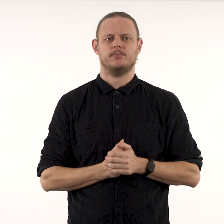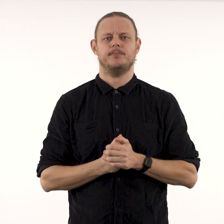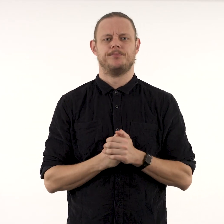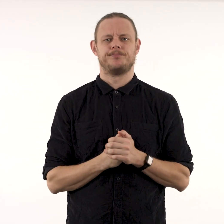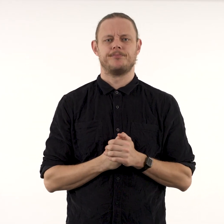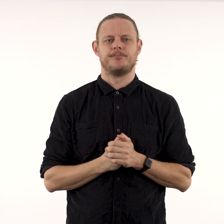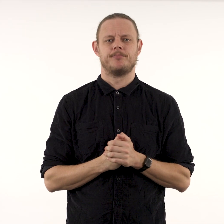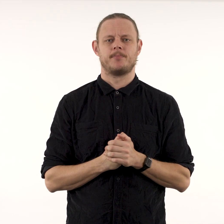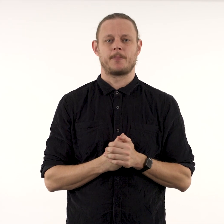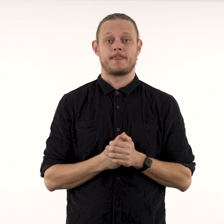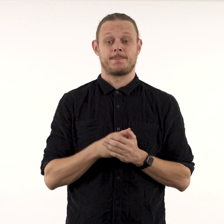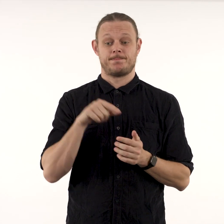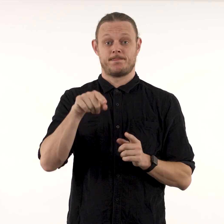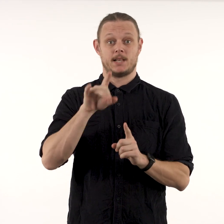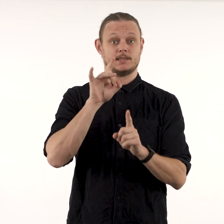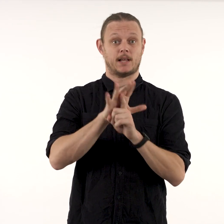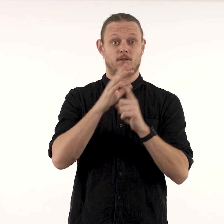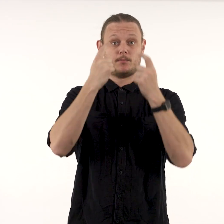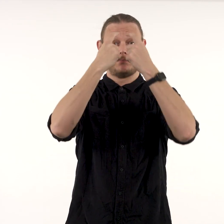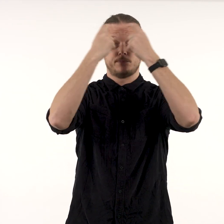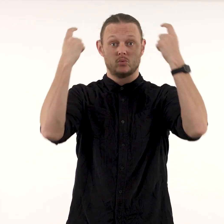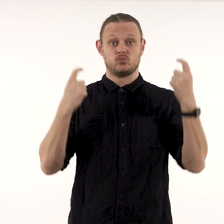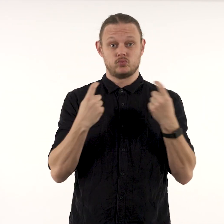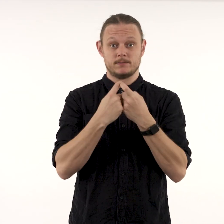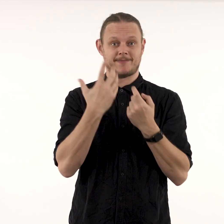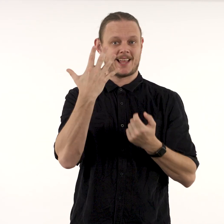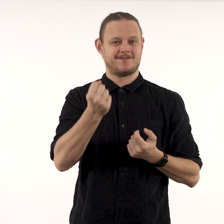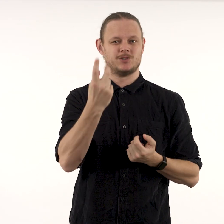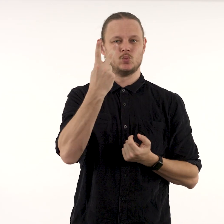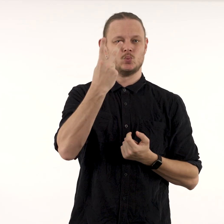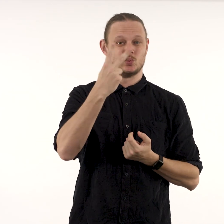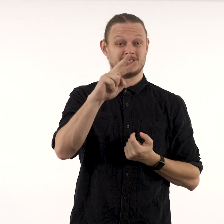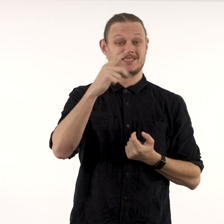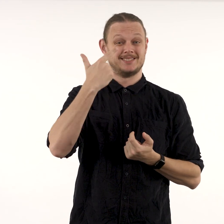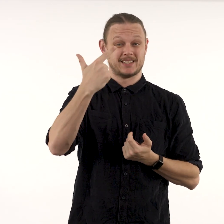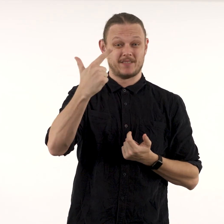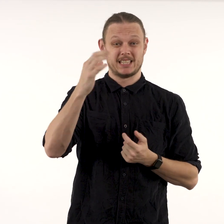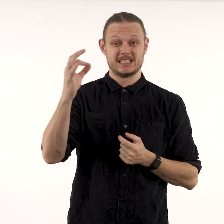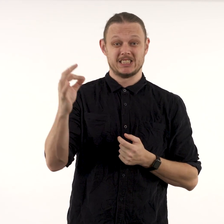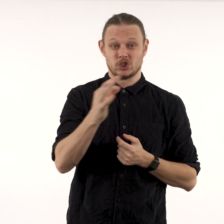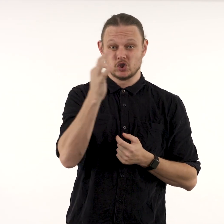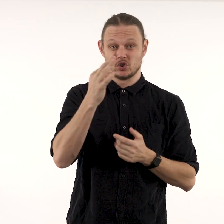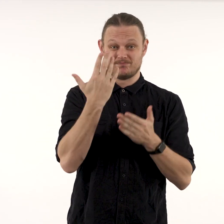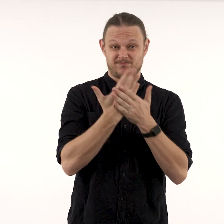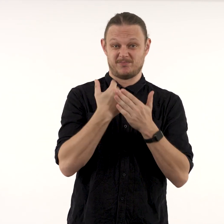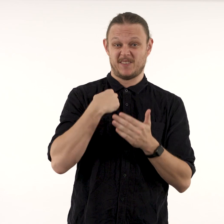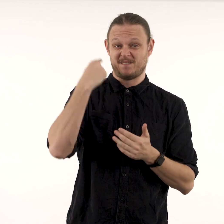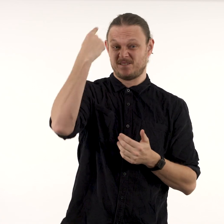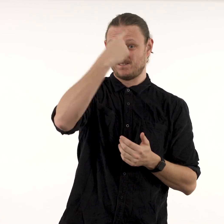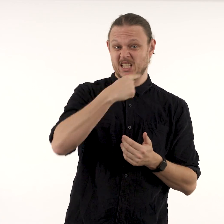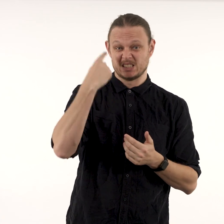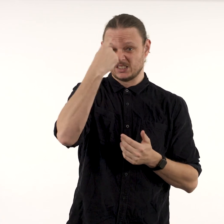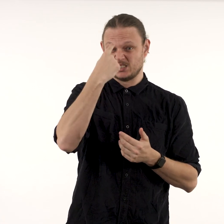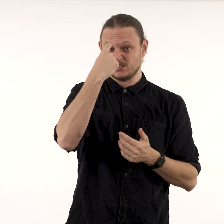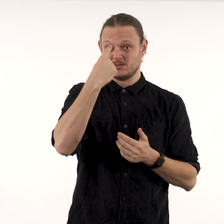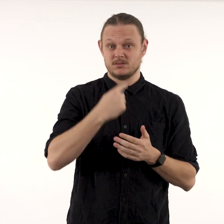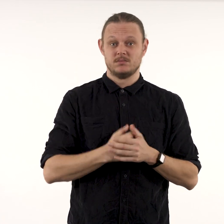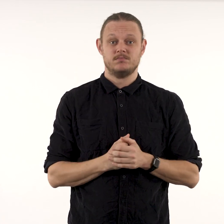'This self-portrait was made when I had 27 stitches down my face.